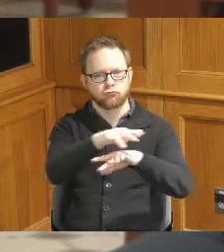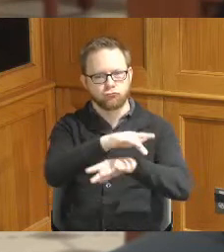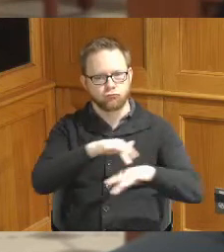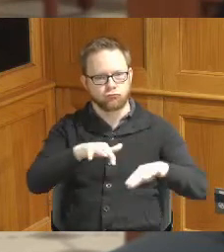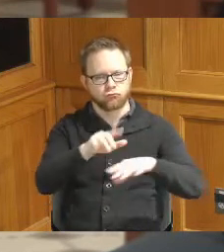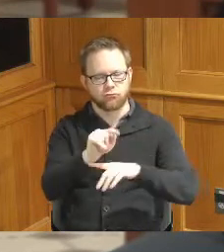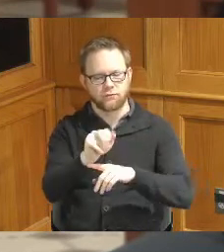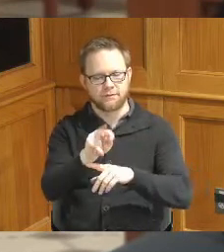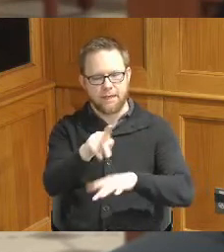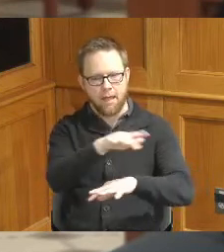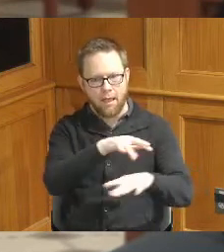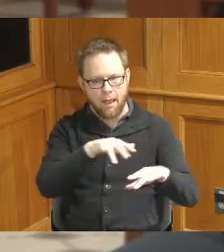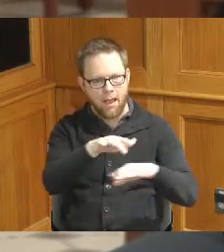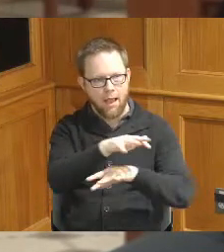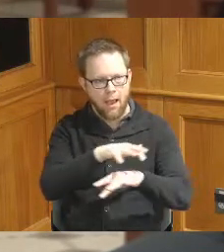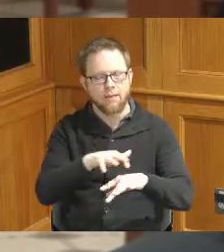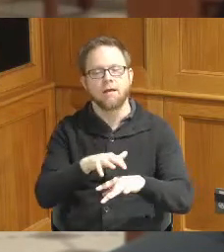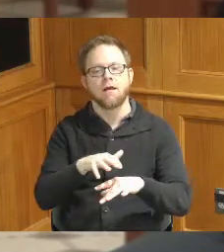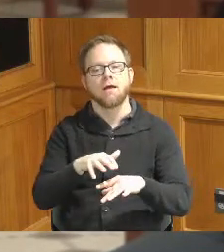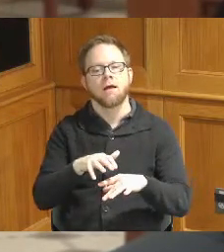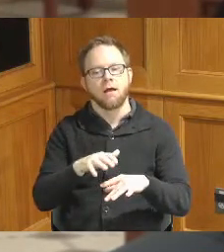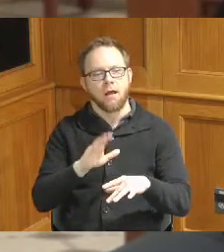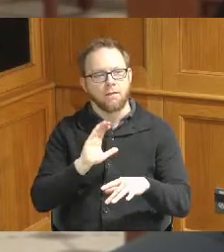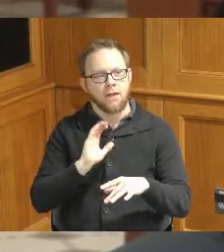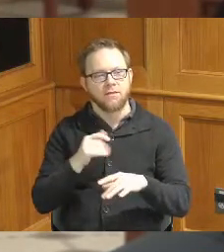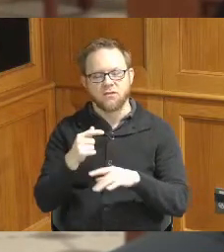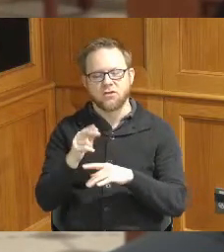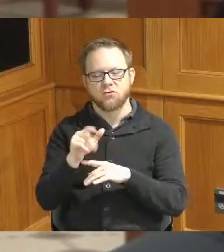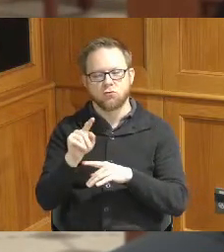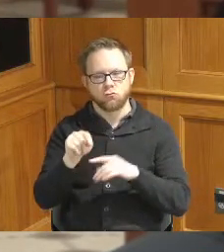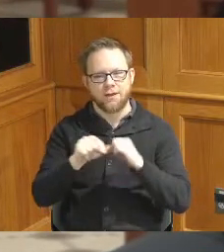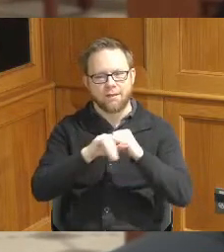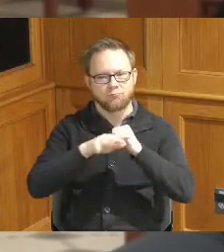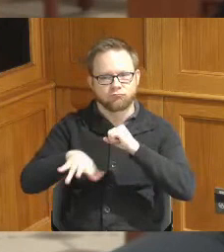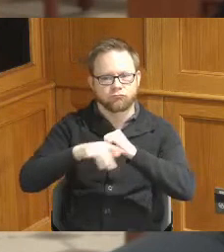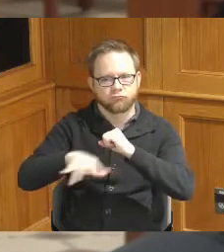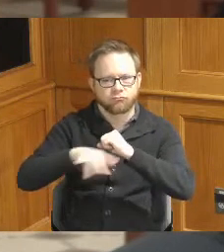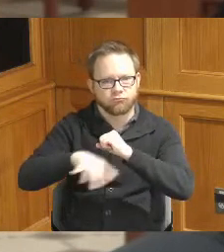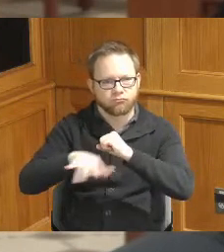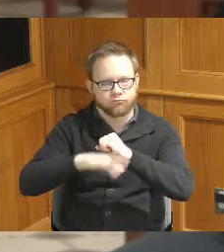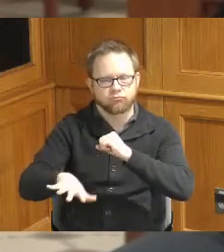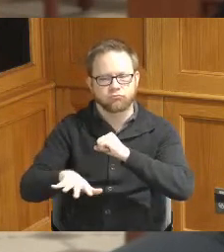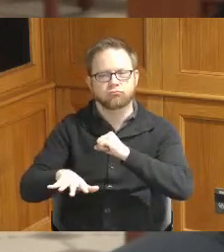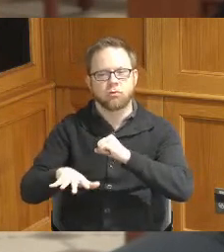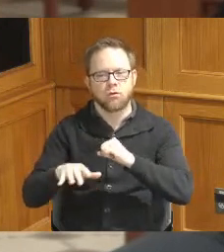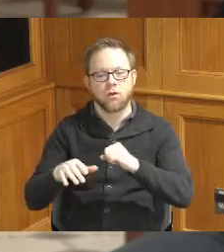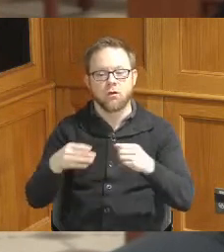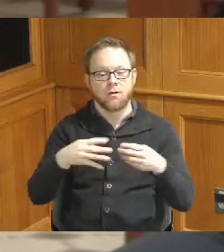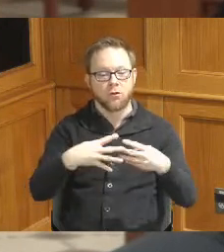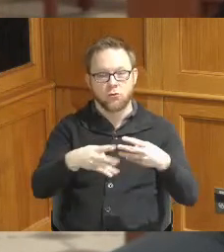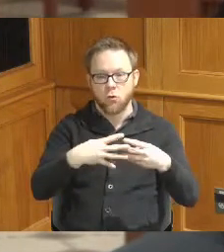we work to flush flush our grit to prevent clogging opening and aligning Gates during